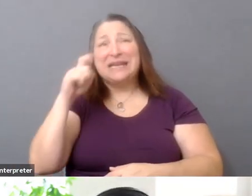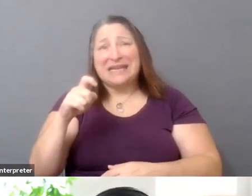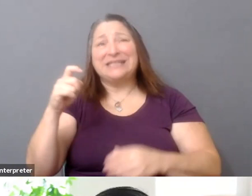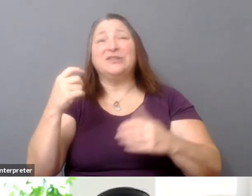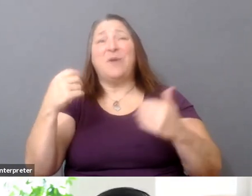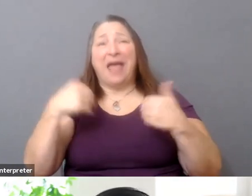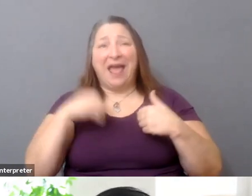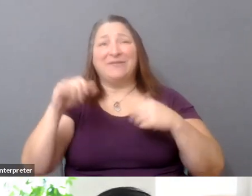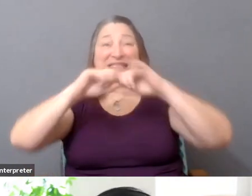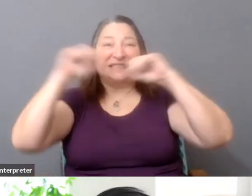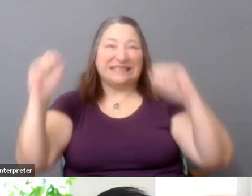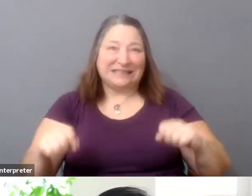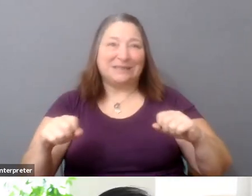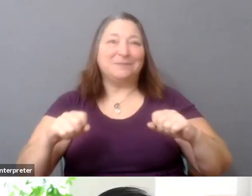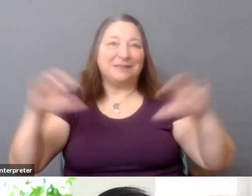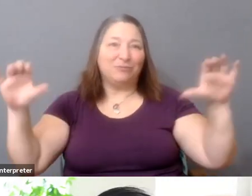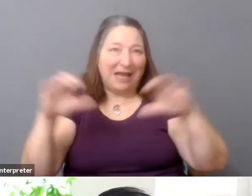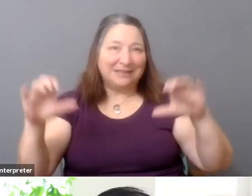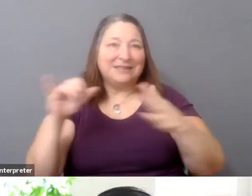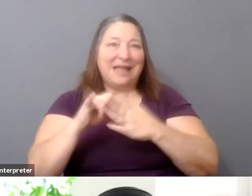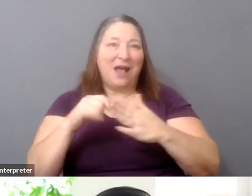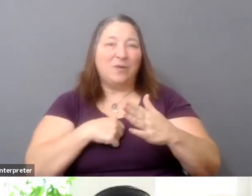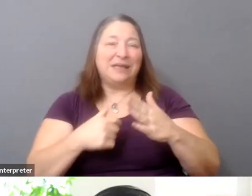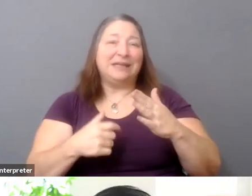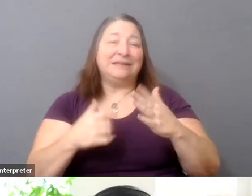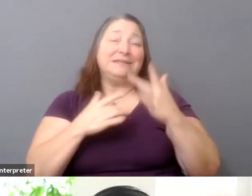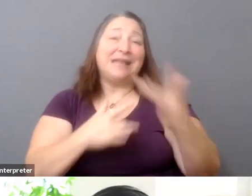would typically relegate as emotional labor